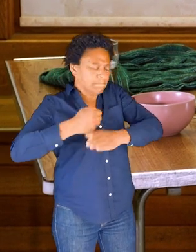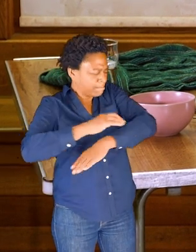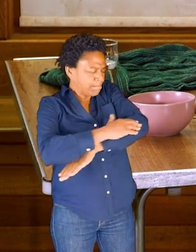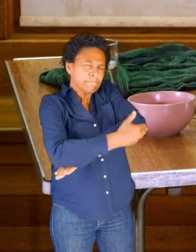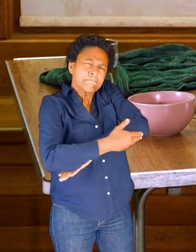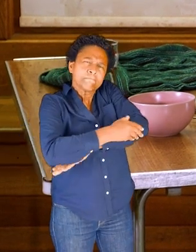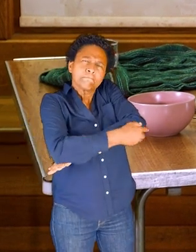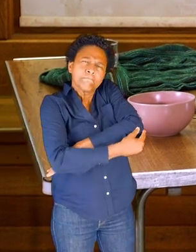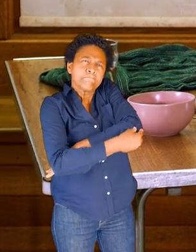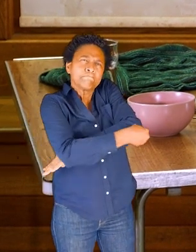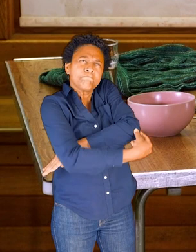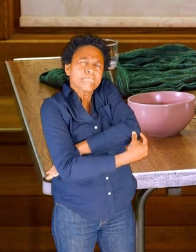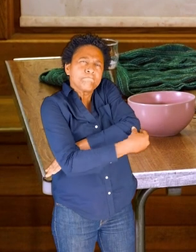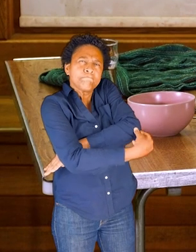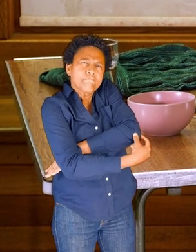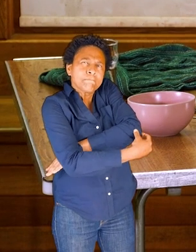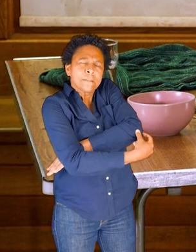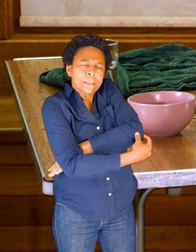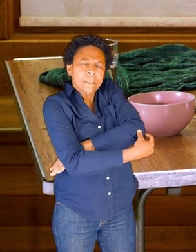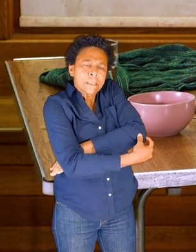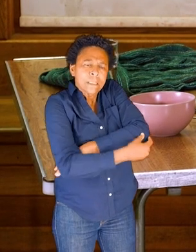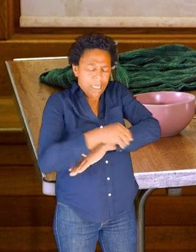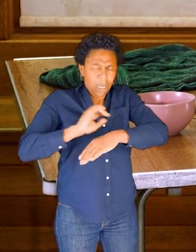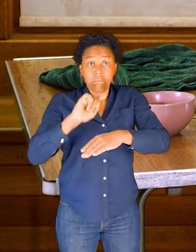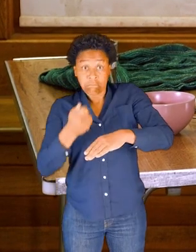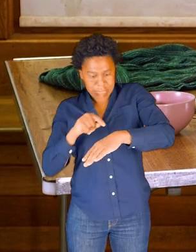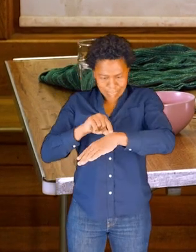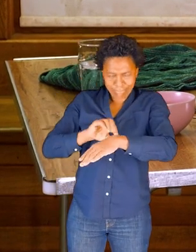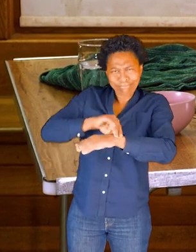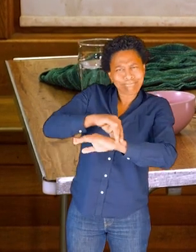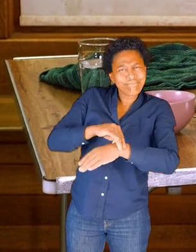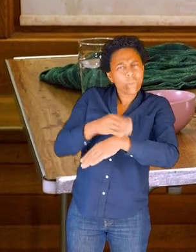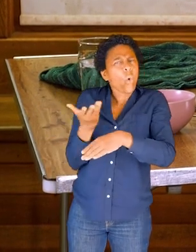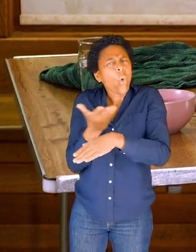And then on the other end where the forearm meets and goes into the wrist.